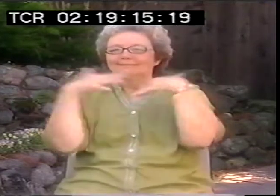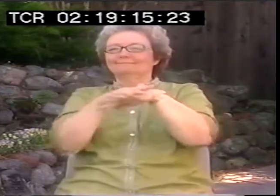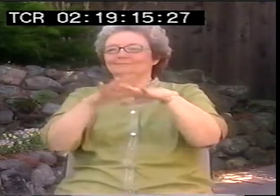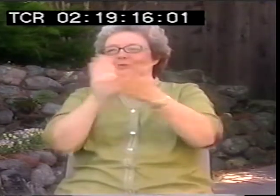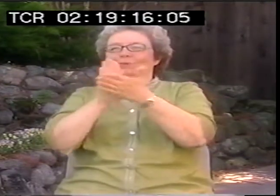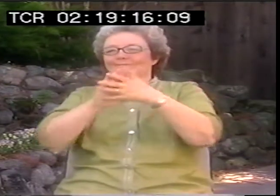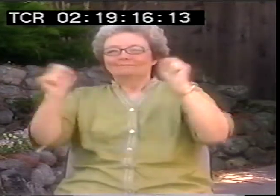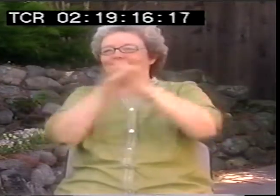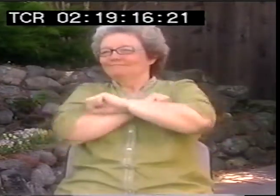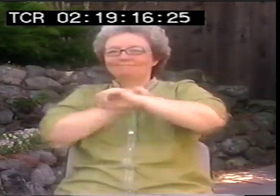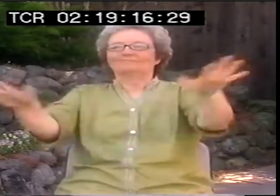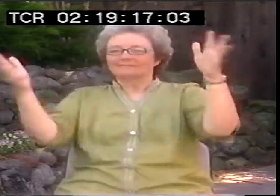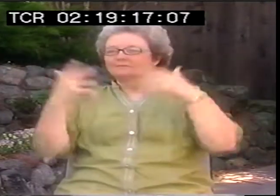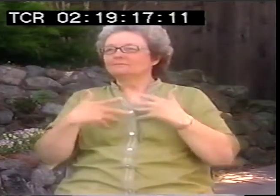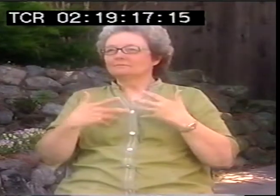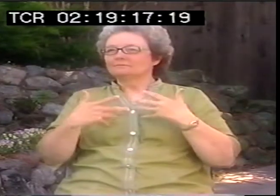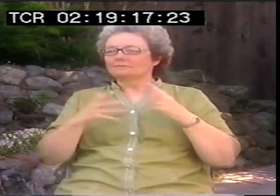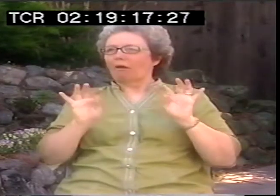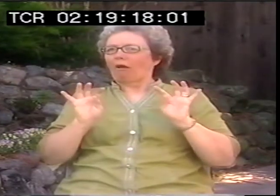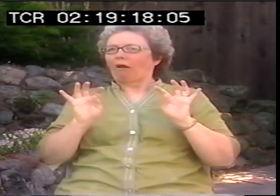Let's get everybody out in the regular schools.